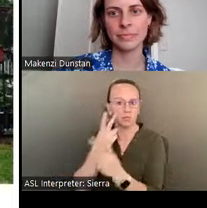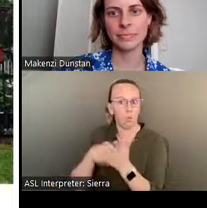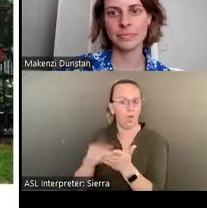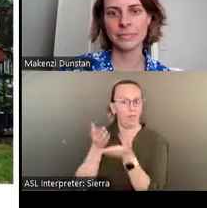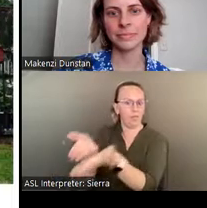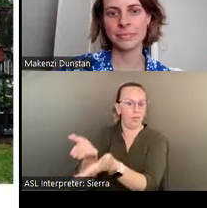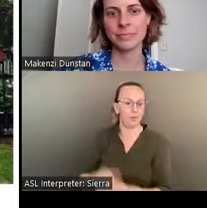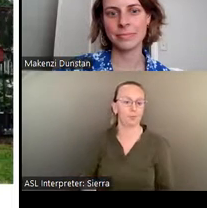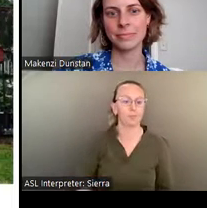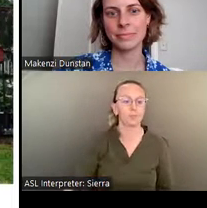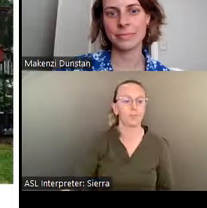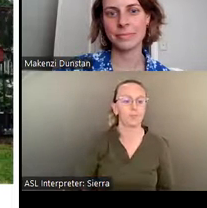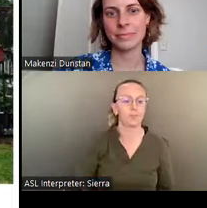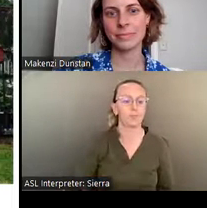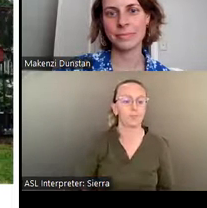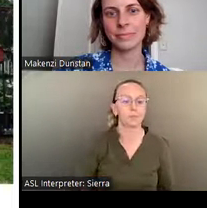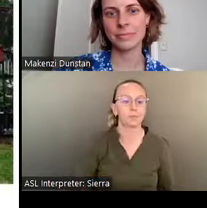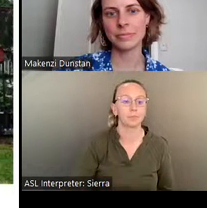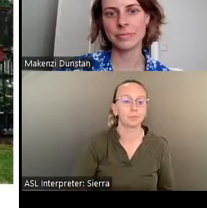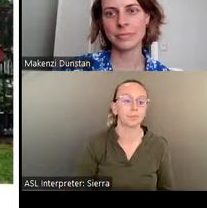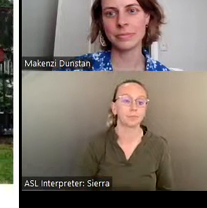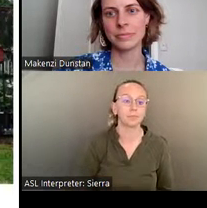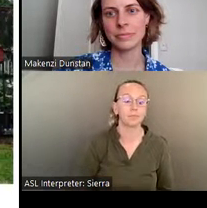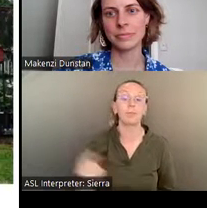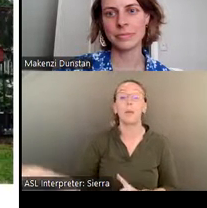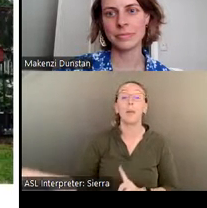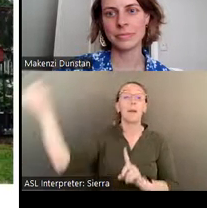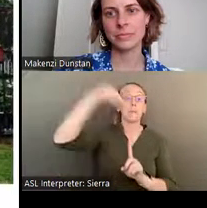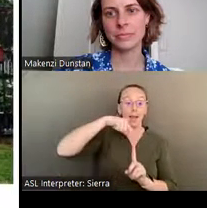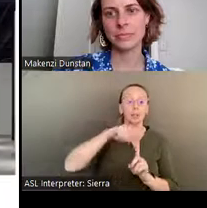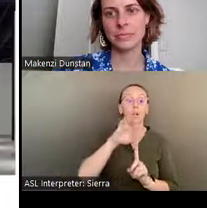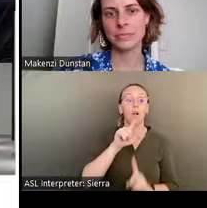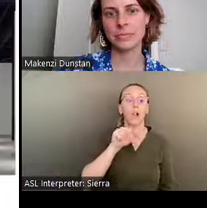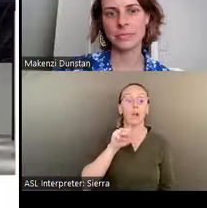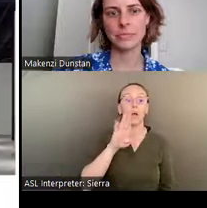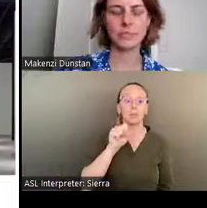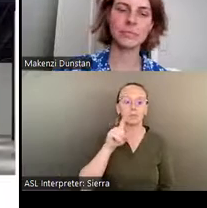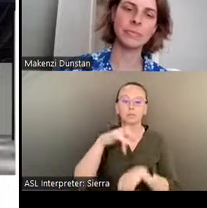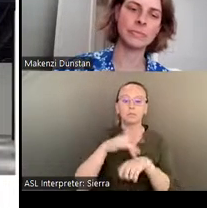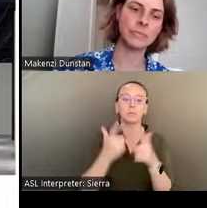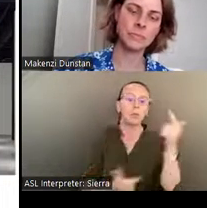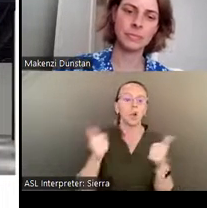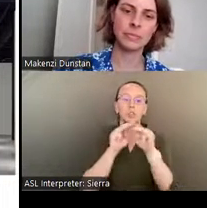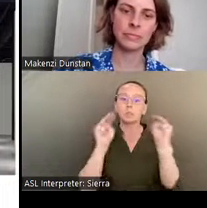Back in Columbus, visit one of the largest museums in the southeast dedicated to both art and history.